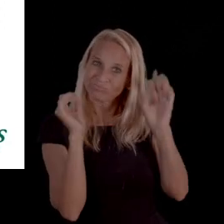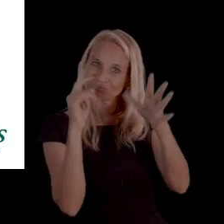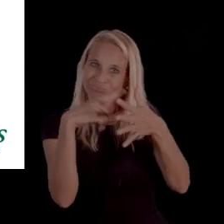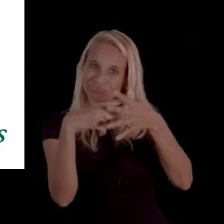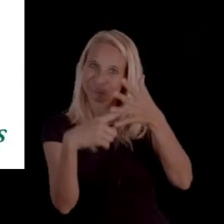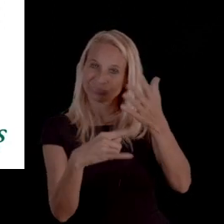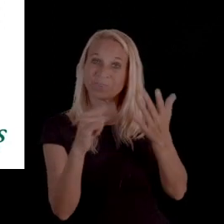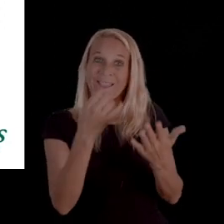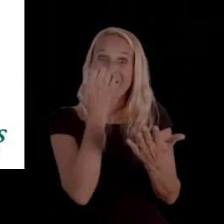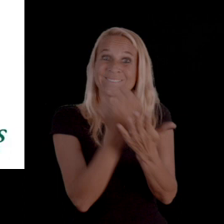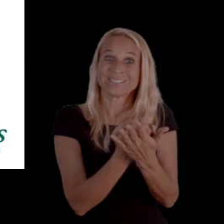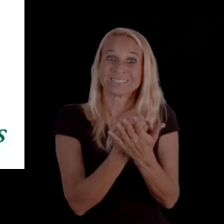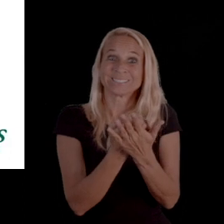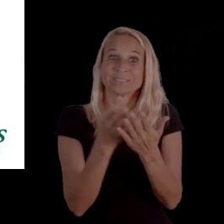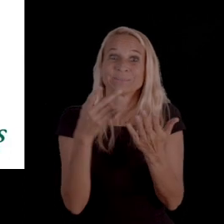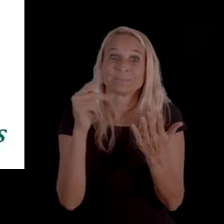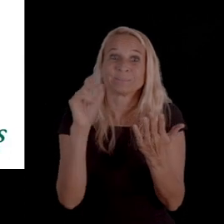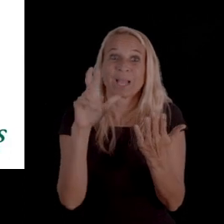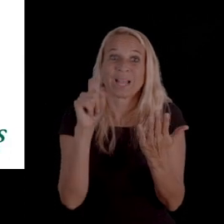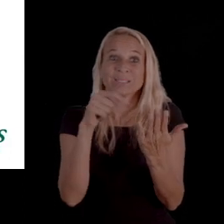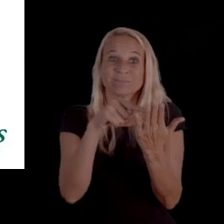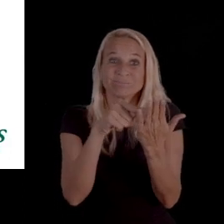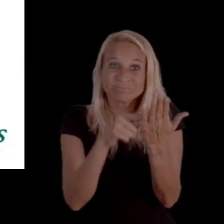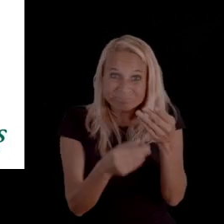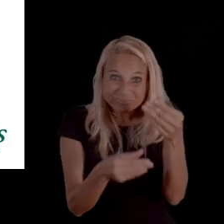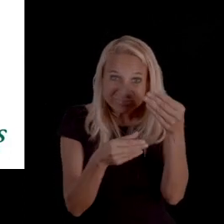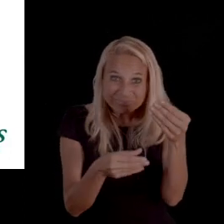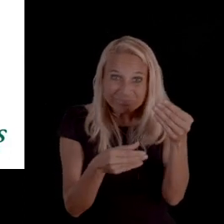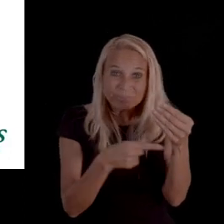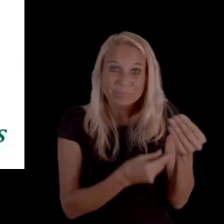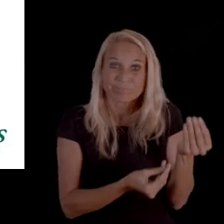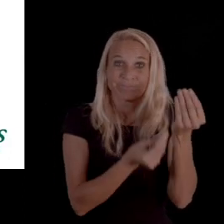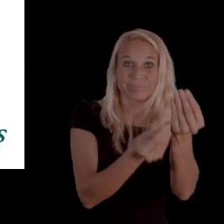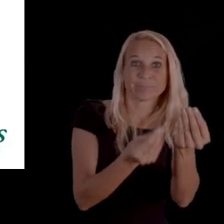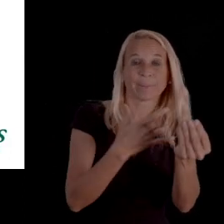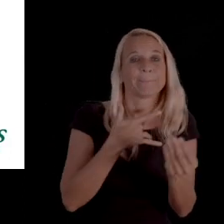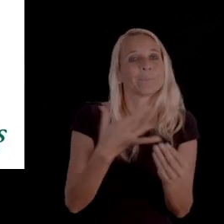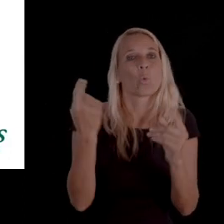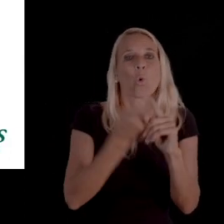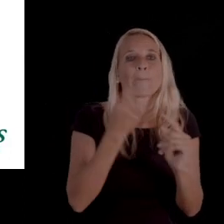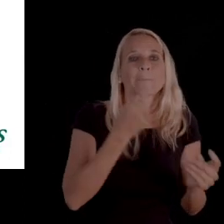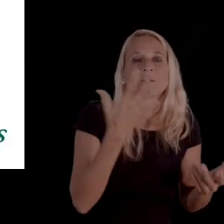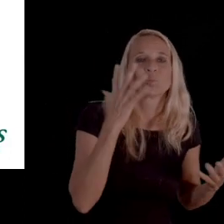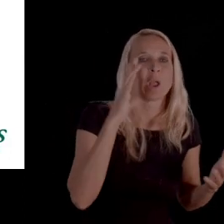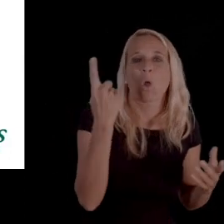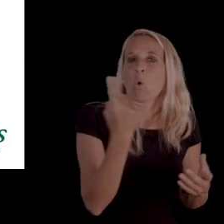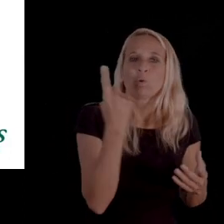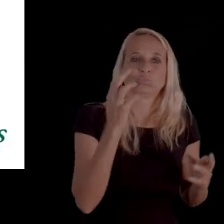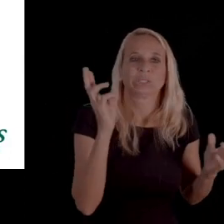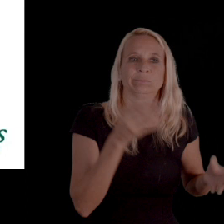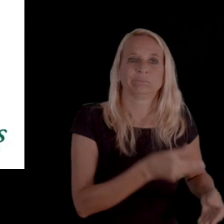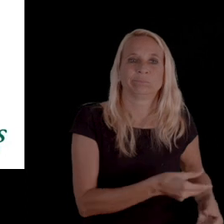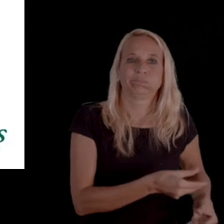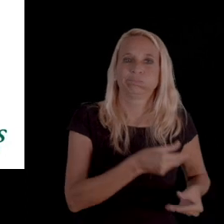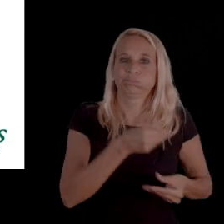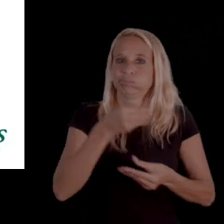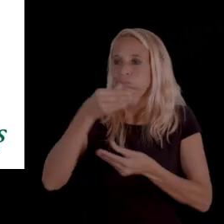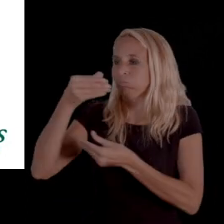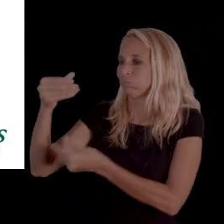Now, the evidence packet that the managed care company provides, that tends to be automatically generated